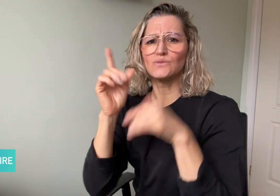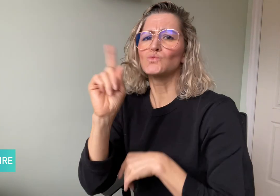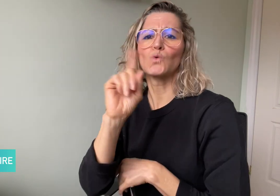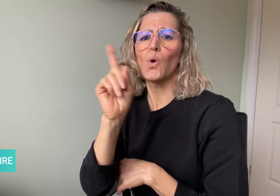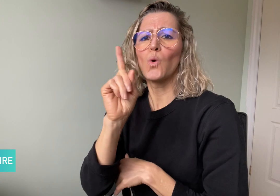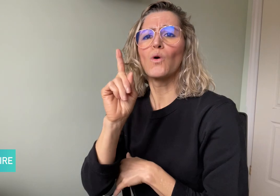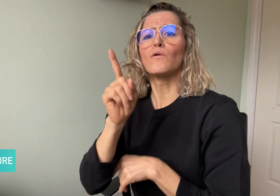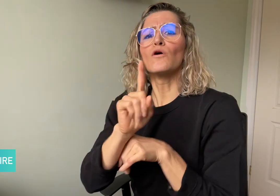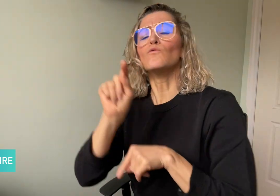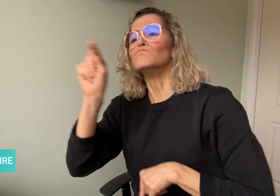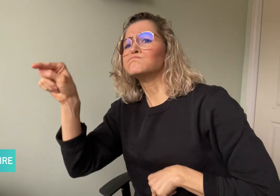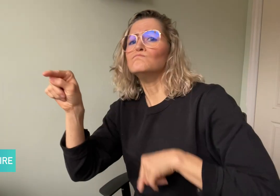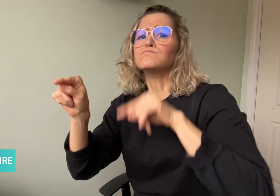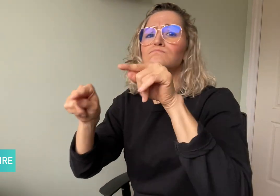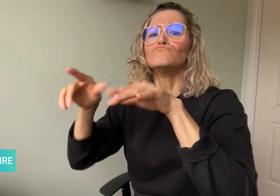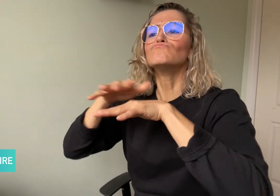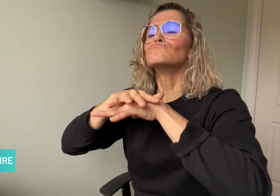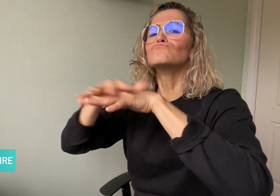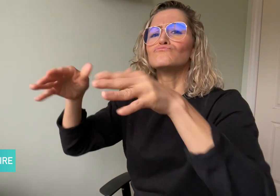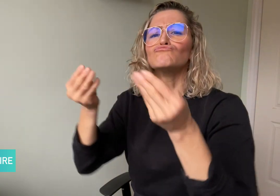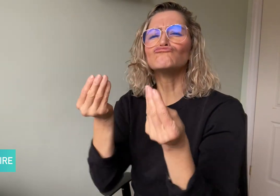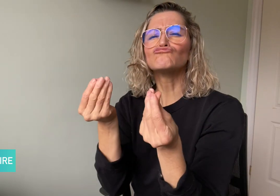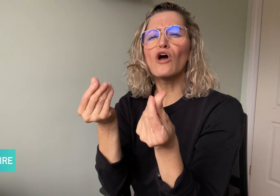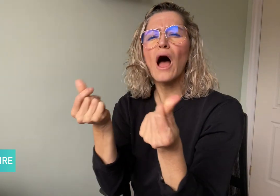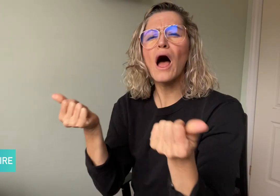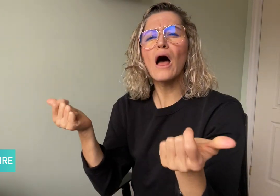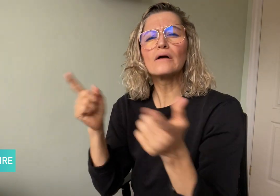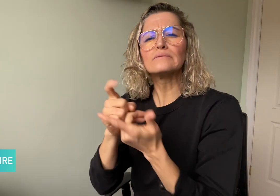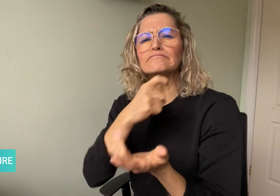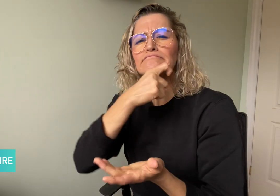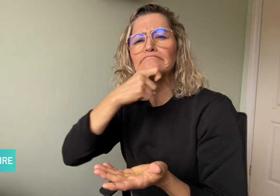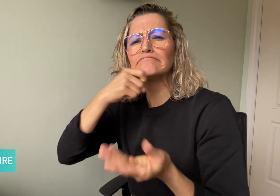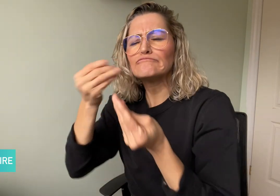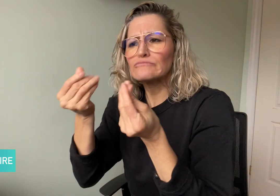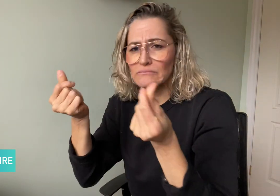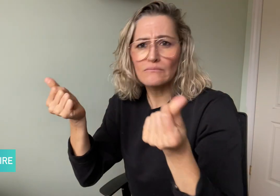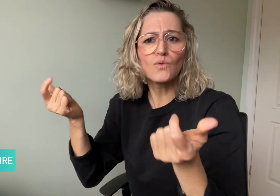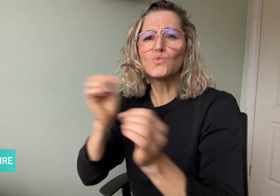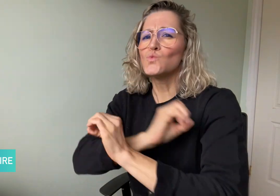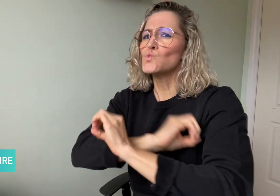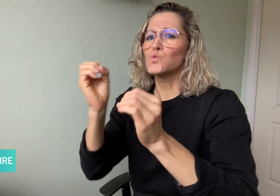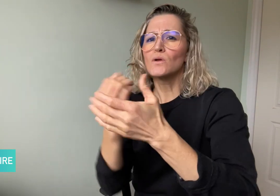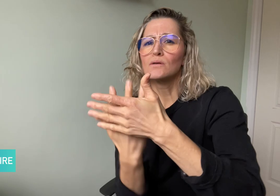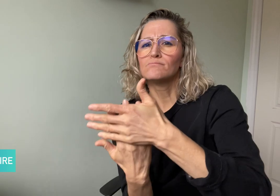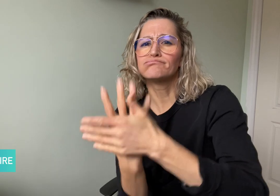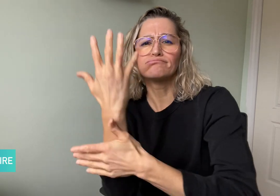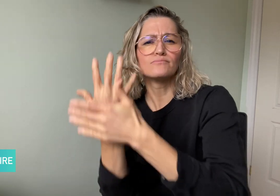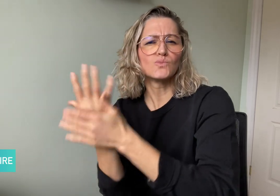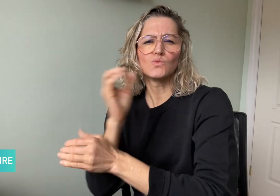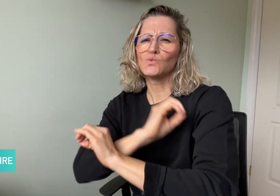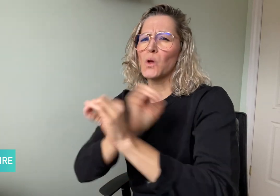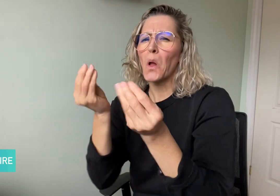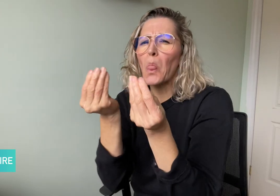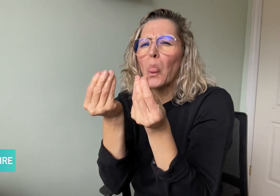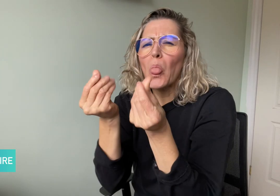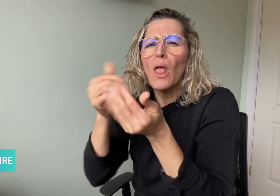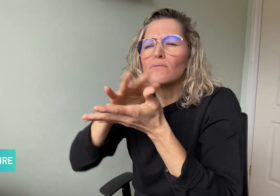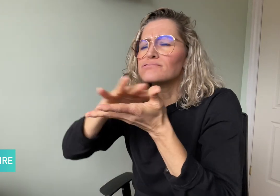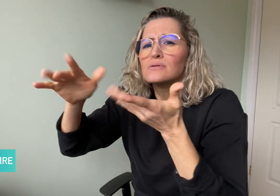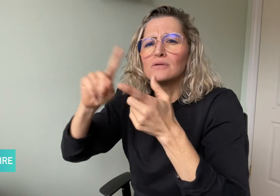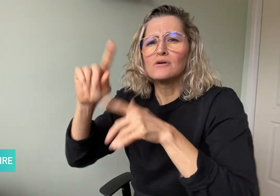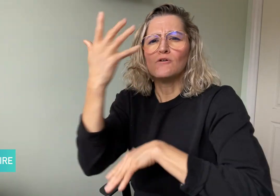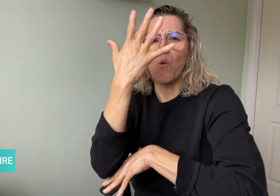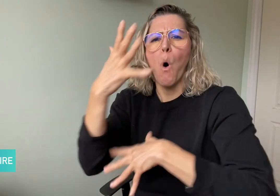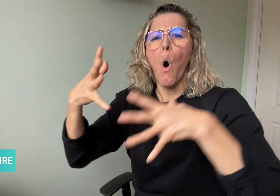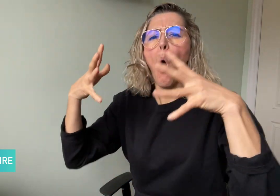but not dense forest. It is usually dry and mostly grassless,